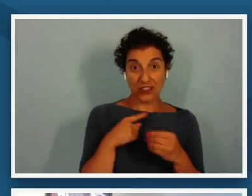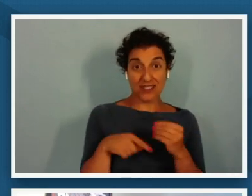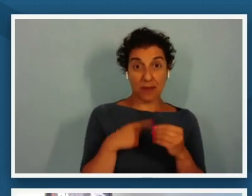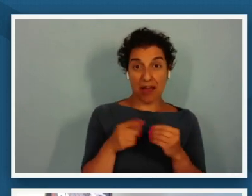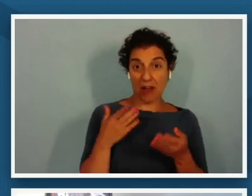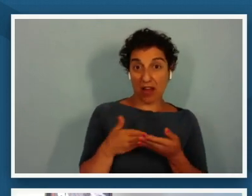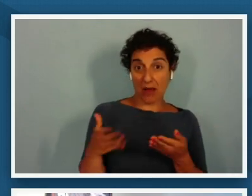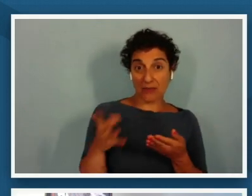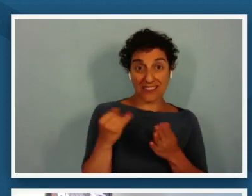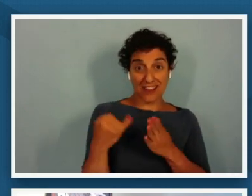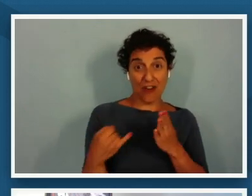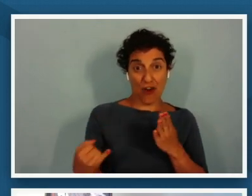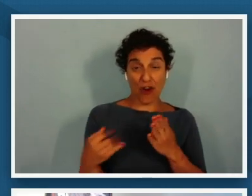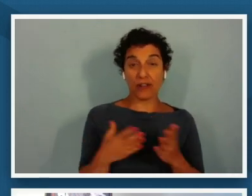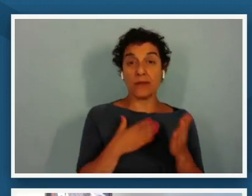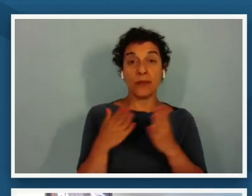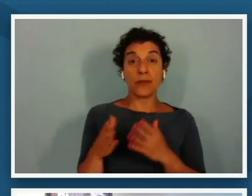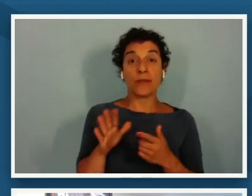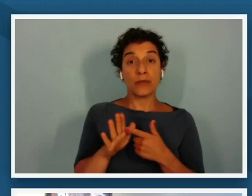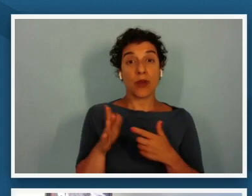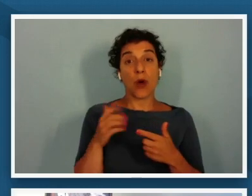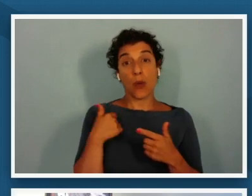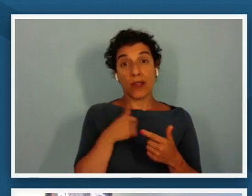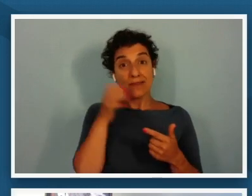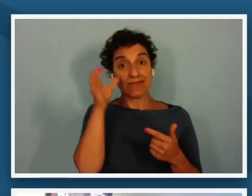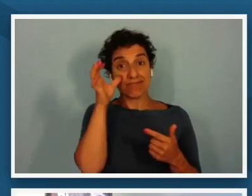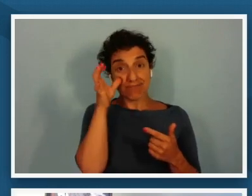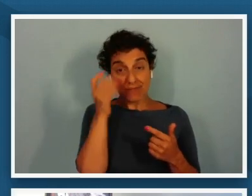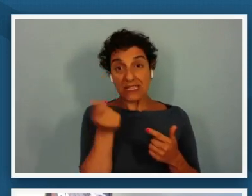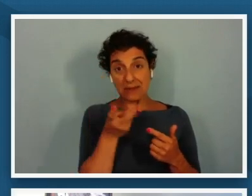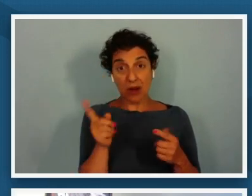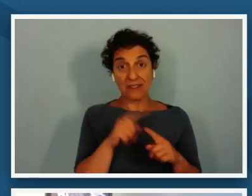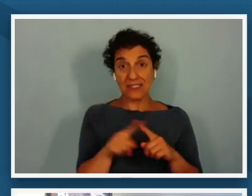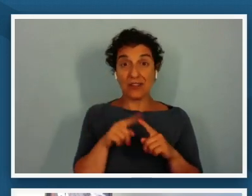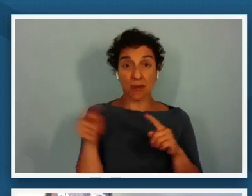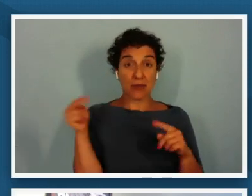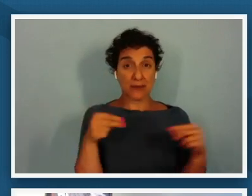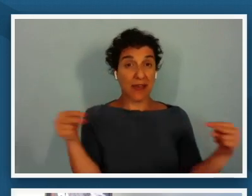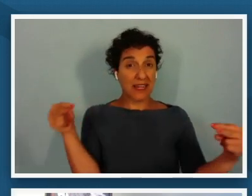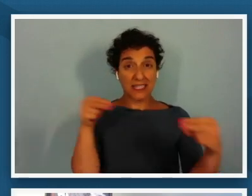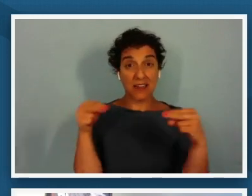we listened to multiple perspectives and